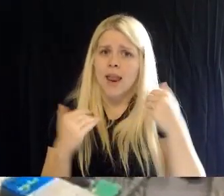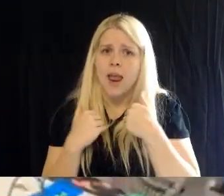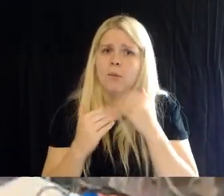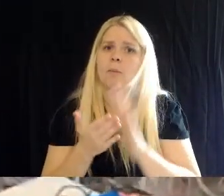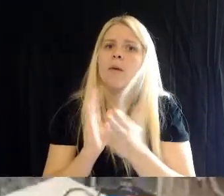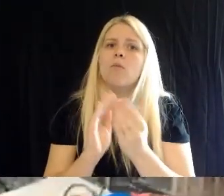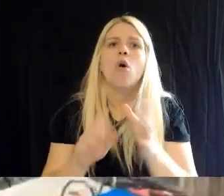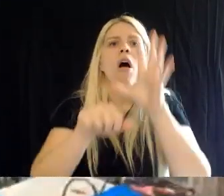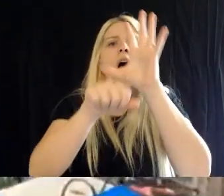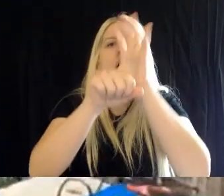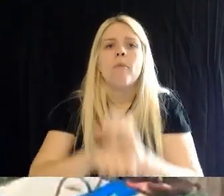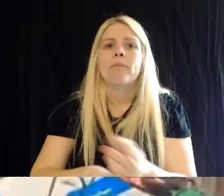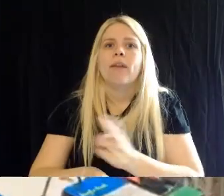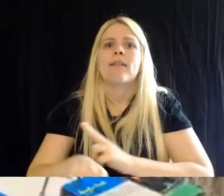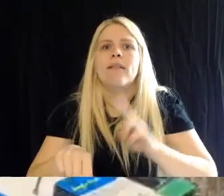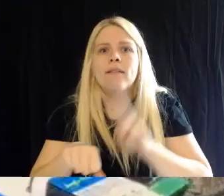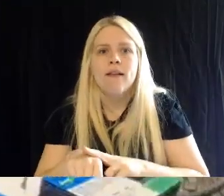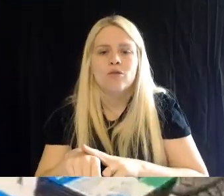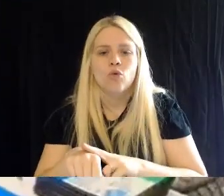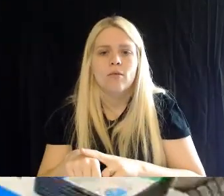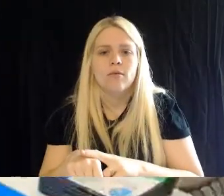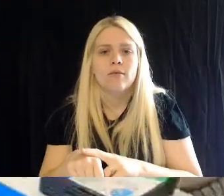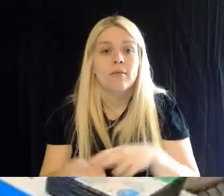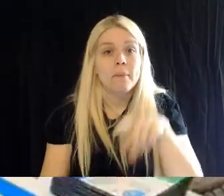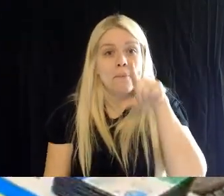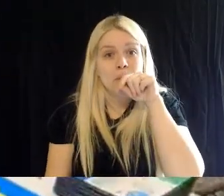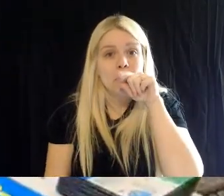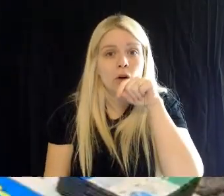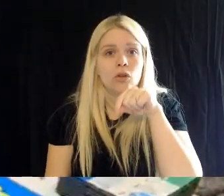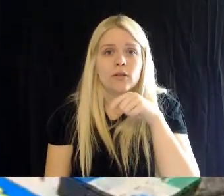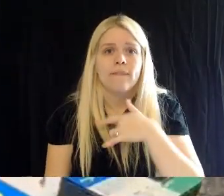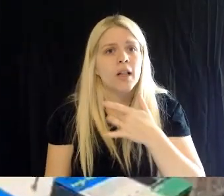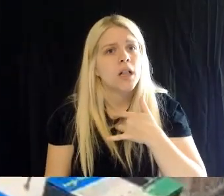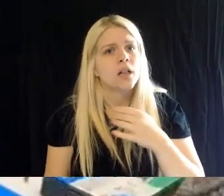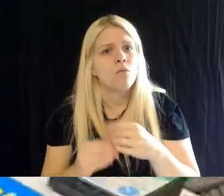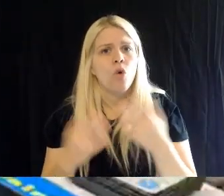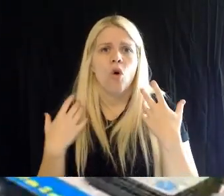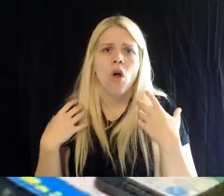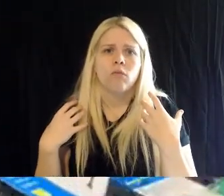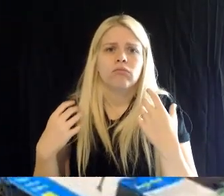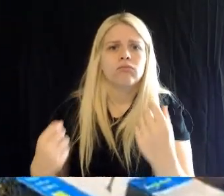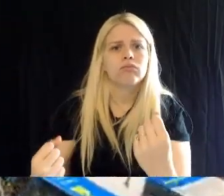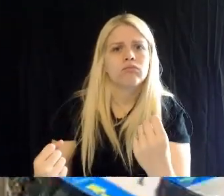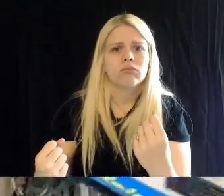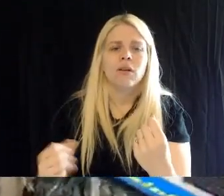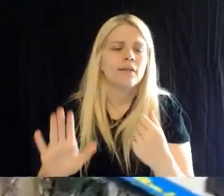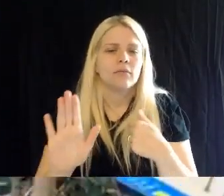The healthier the birds sociality tends to be, well I think. I'm not an animal person.